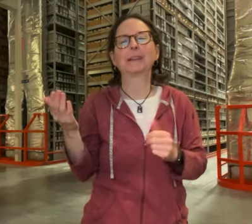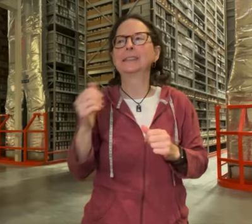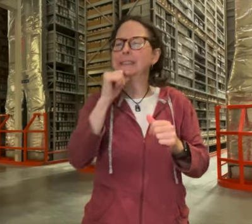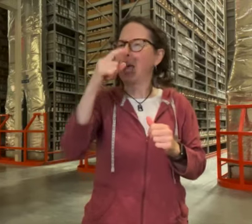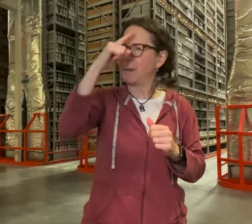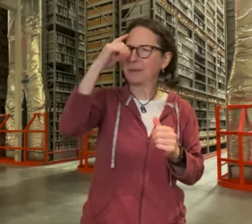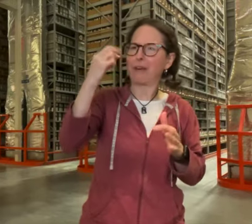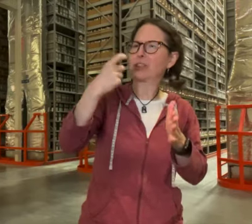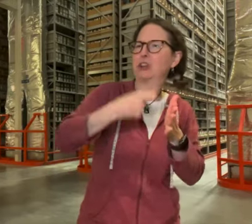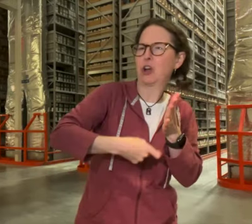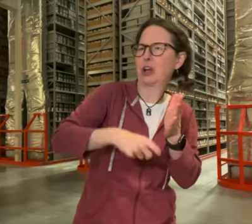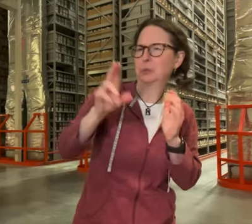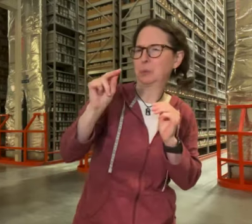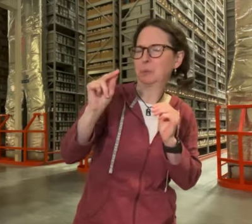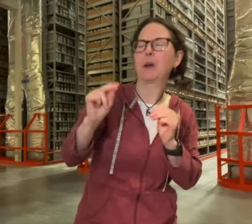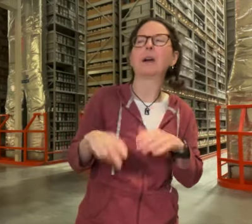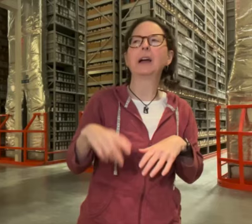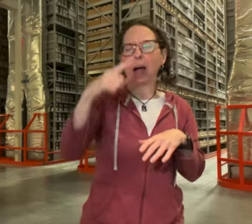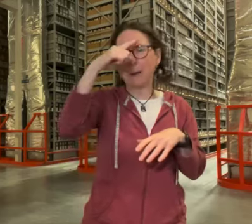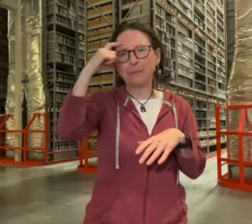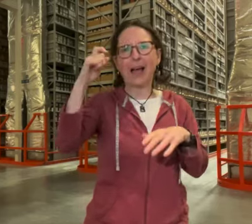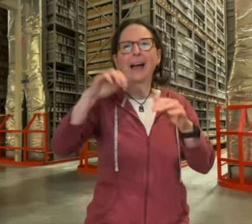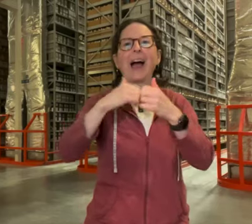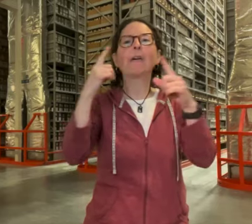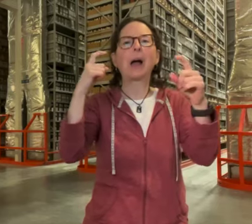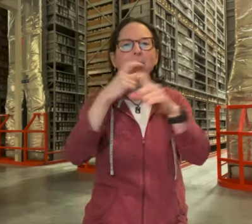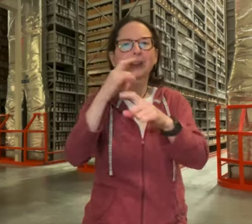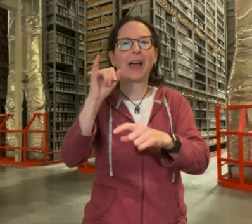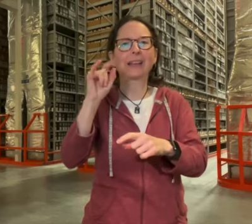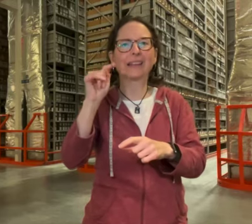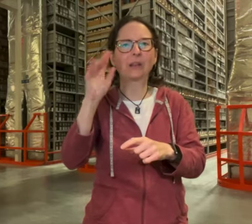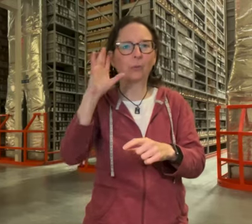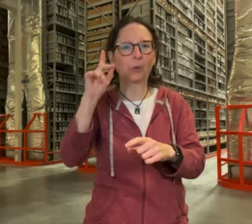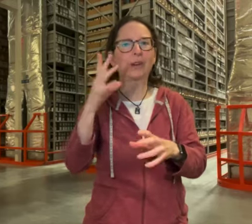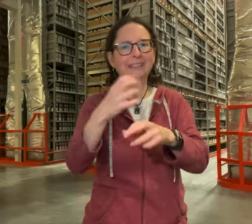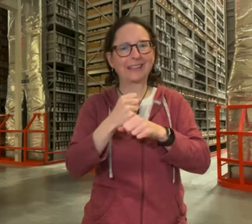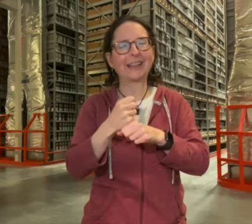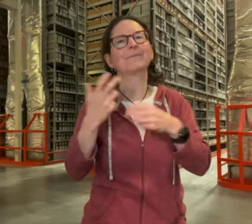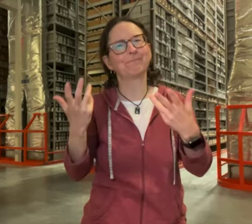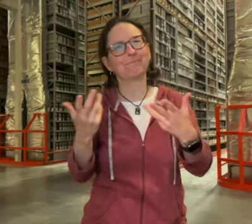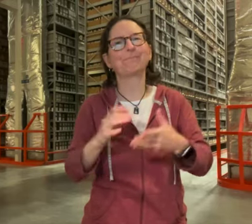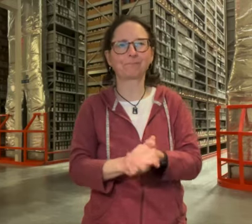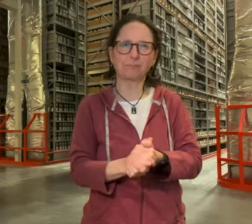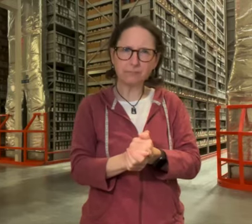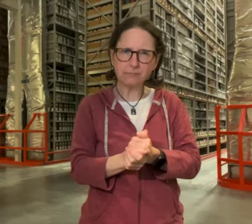it's not because of the cost no but more because of how complicated it could get